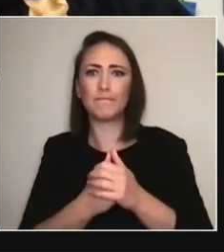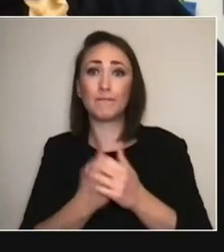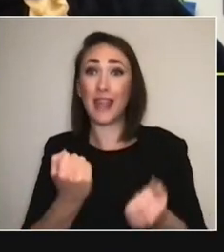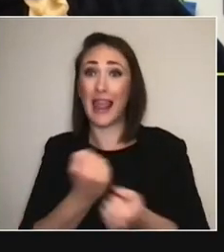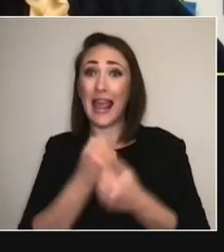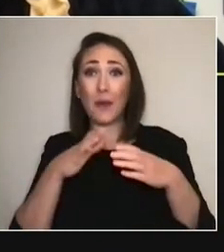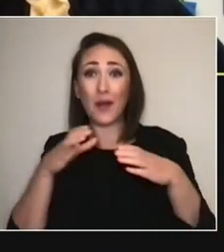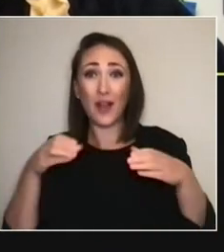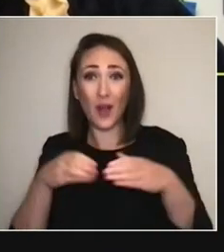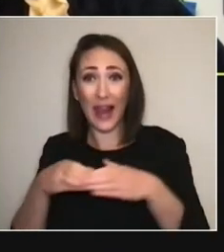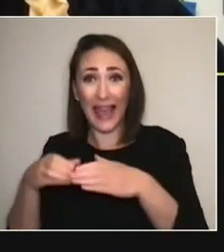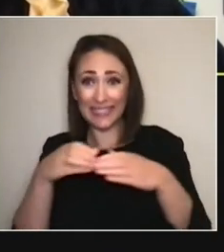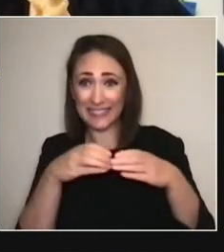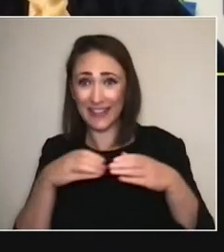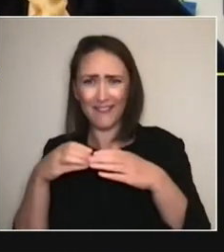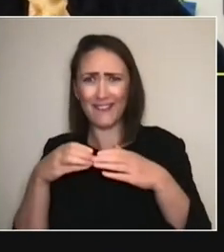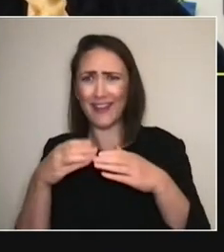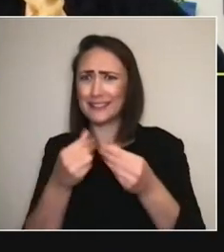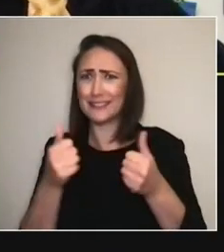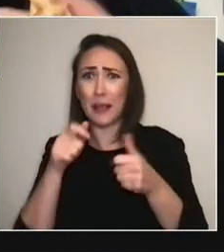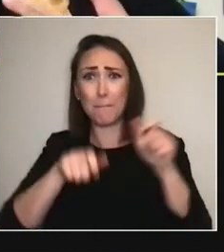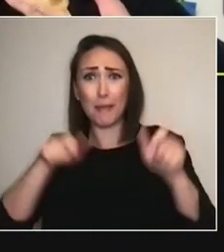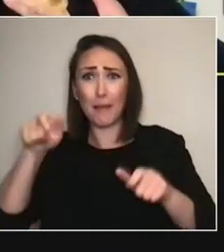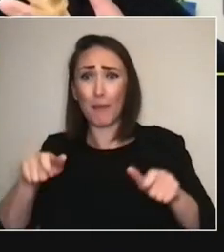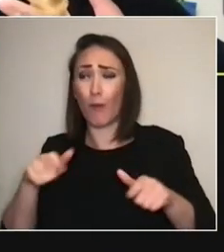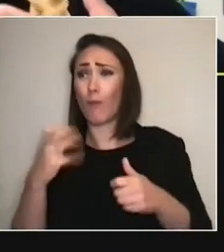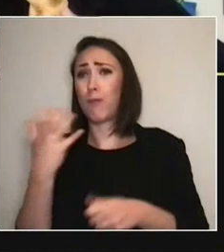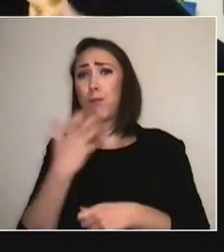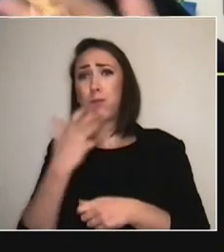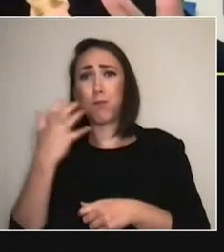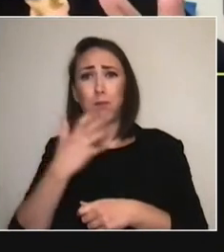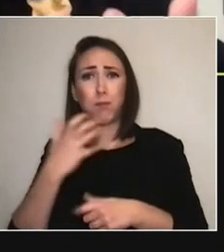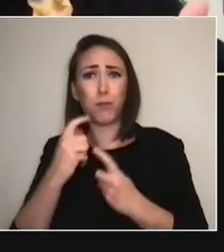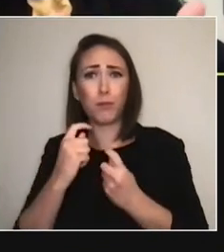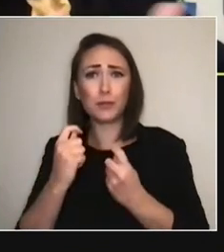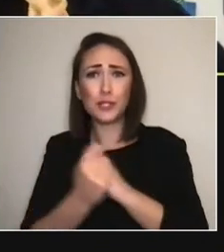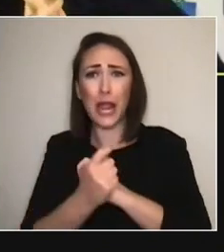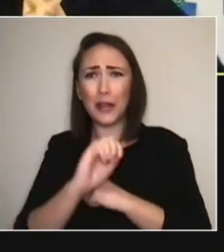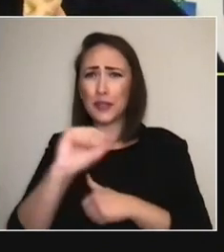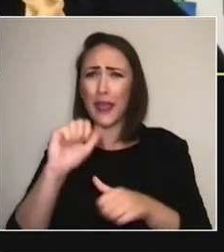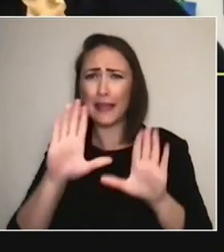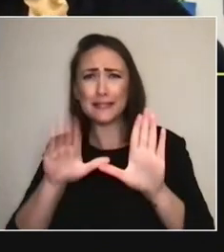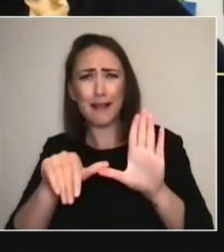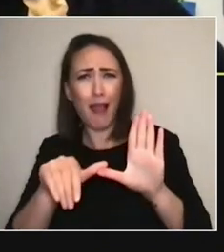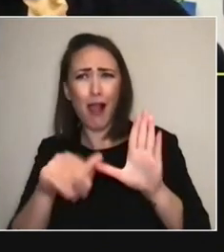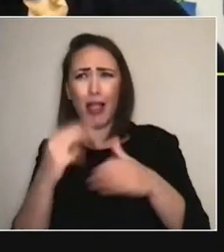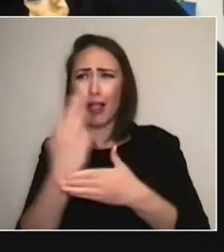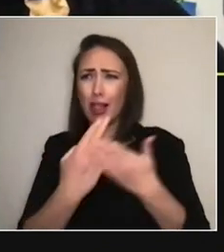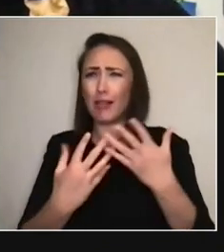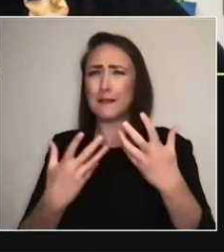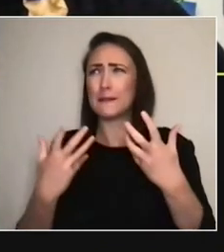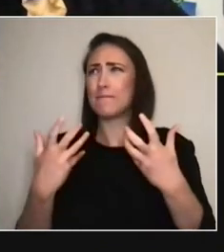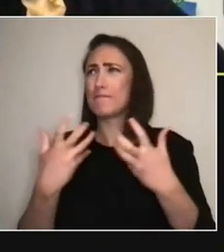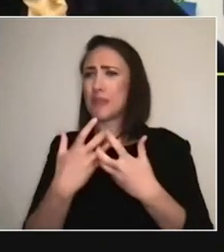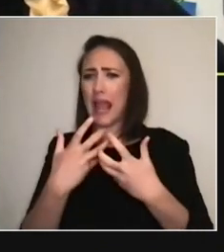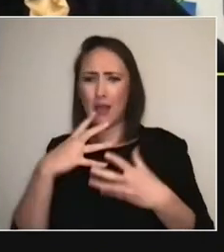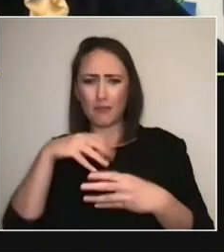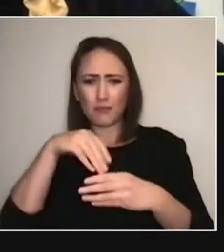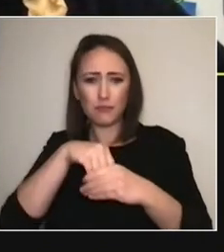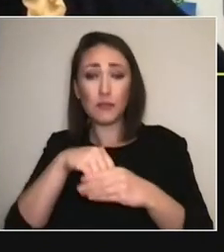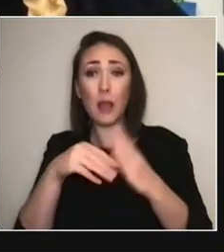I've really loved watching this evolving style that Momoe —